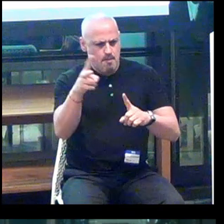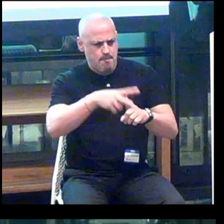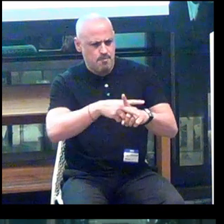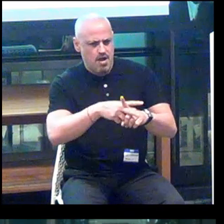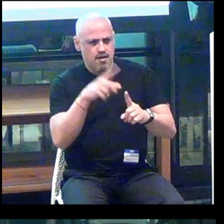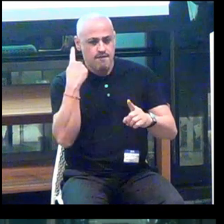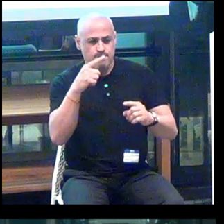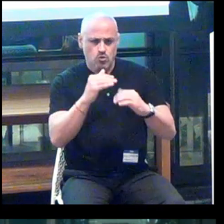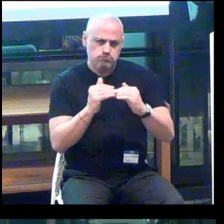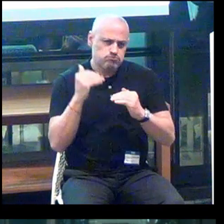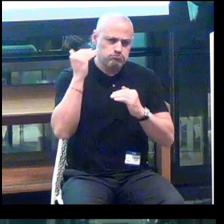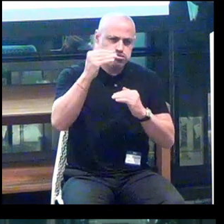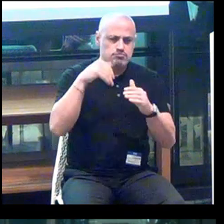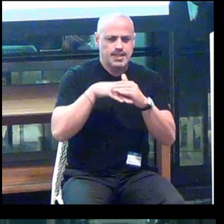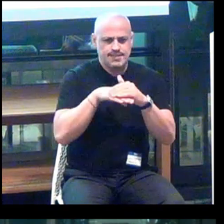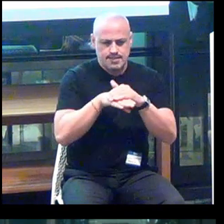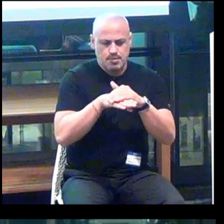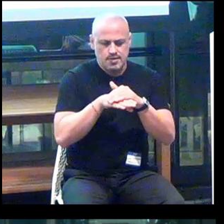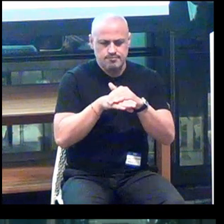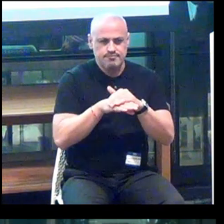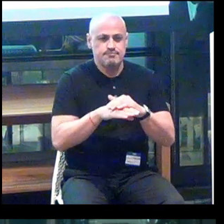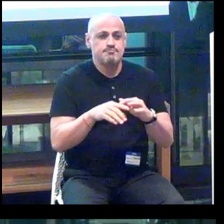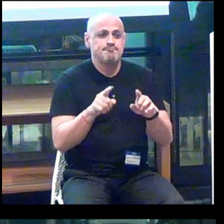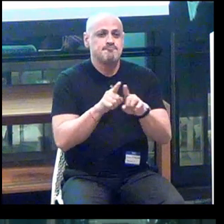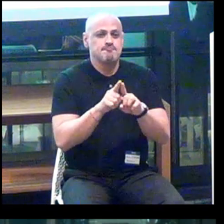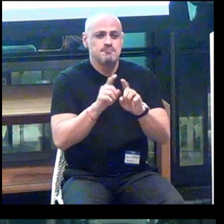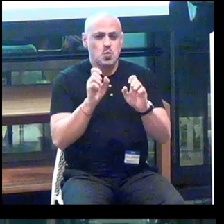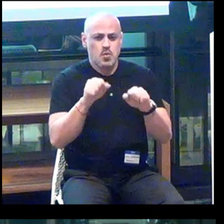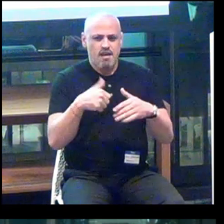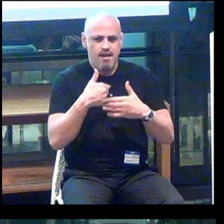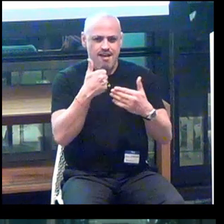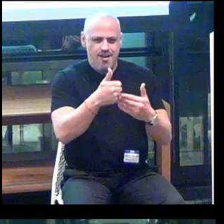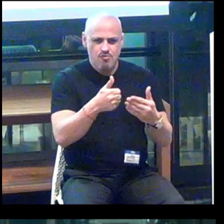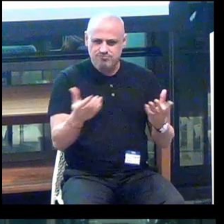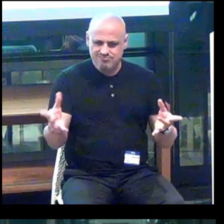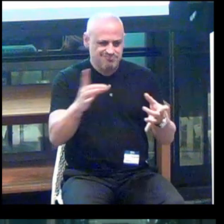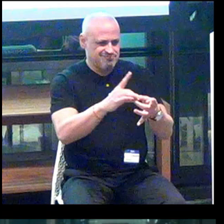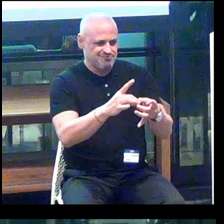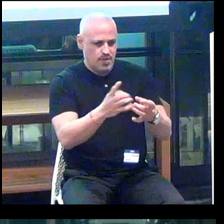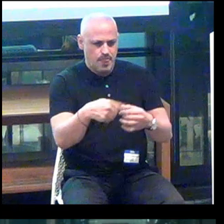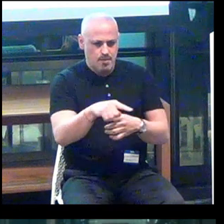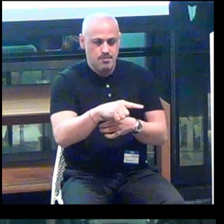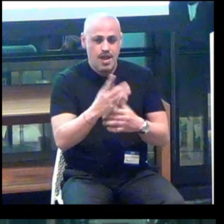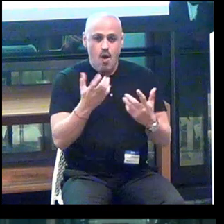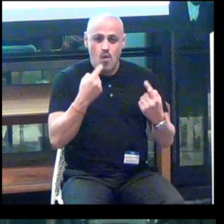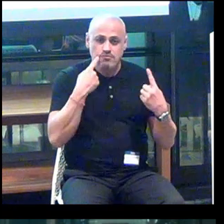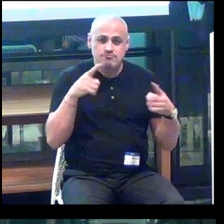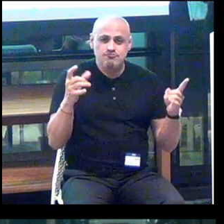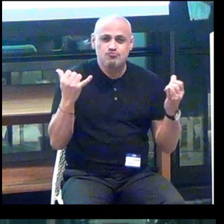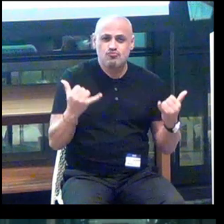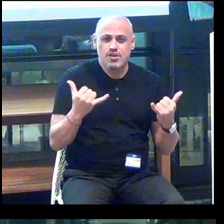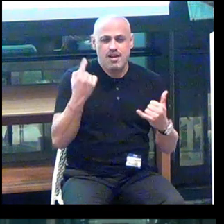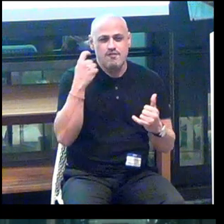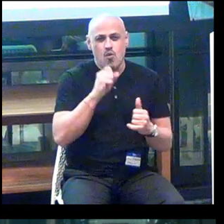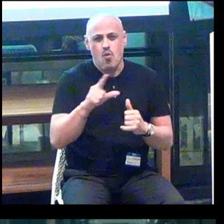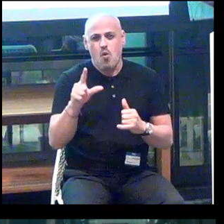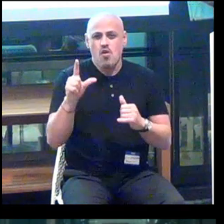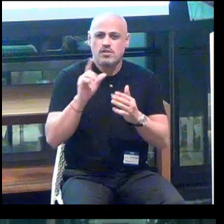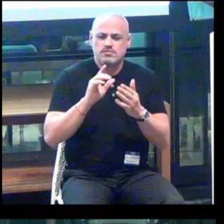accelerate accessibility, and we can help plug them in. I want to give a shoutout right now to Olin College of Engineering.